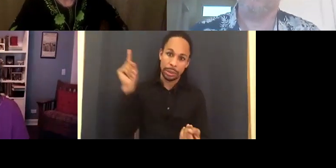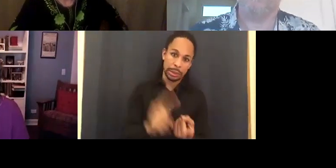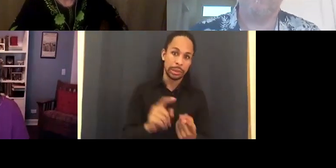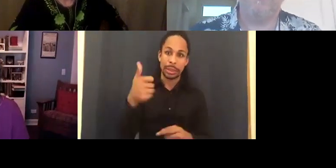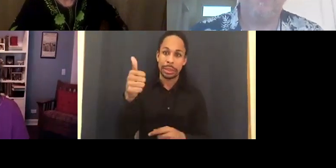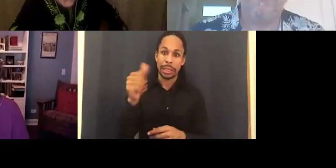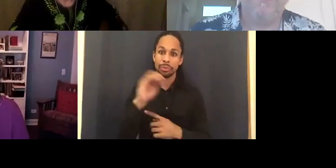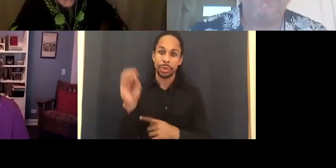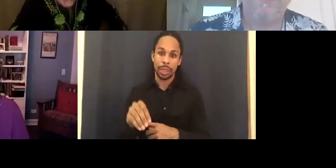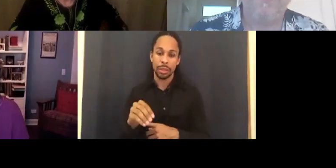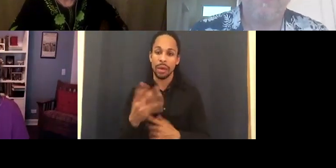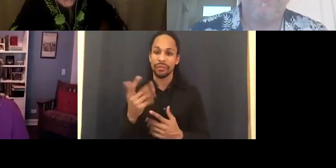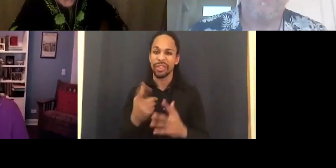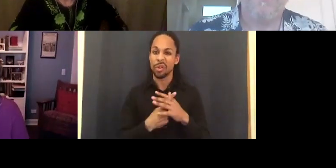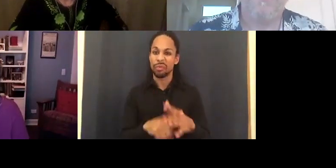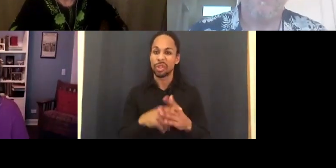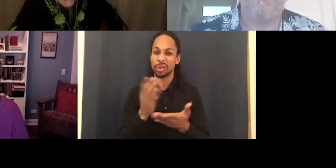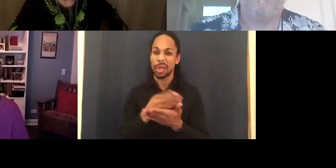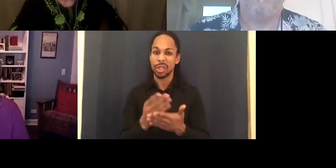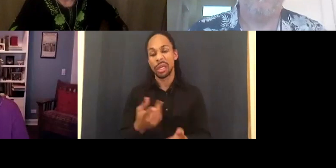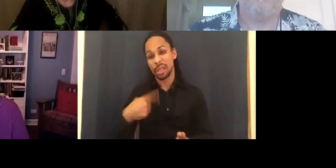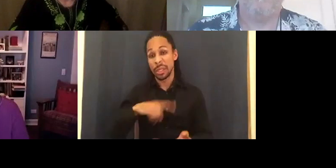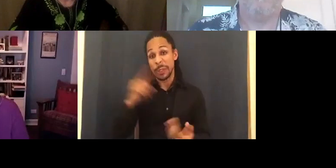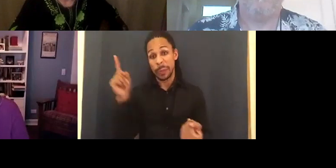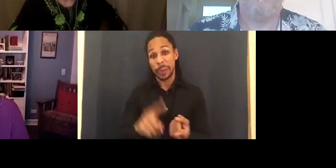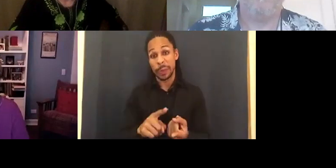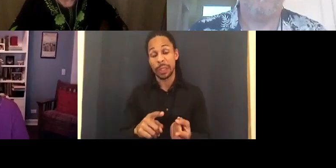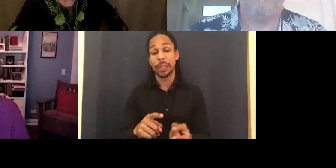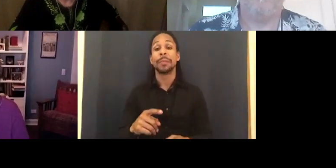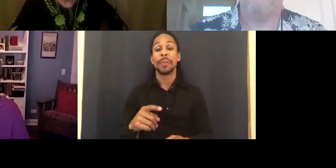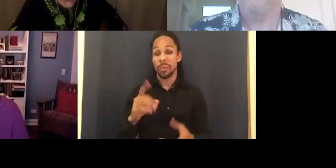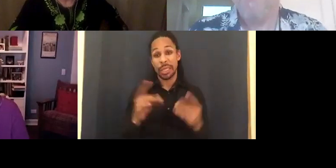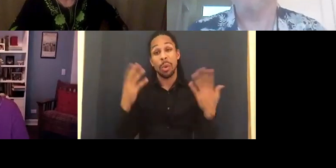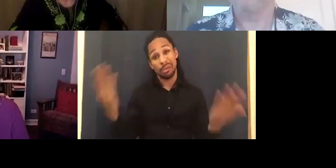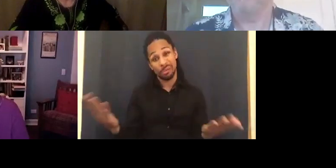We said this is what we're going to raise. We're going to make the movie no matter what. We're just exhausted. That's what brought us to the finish